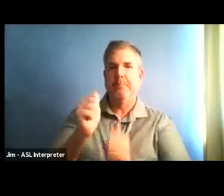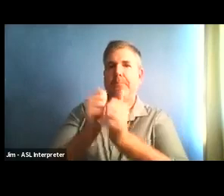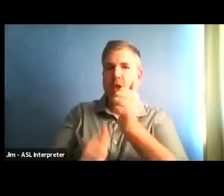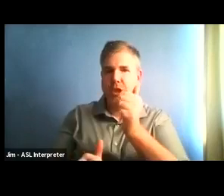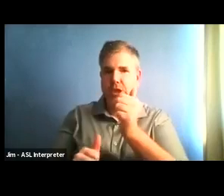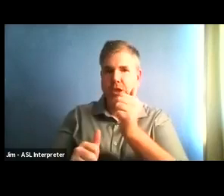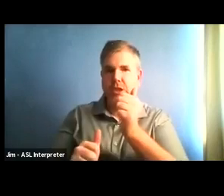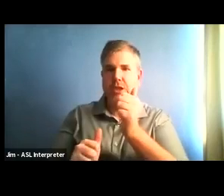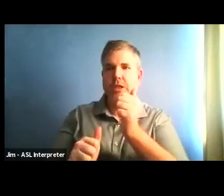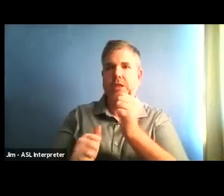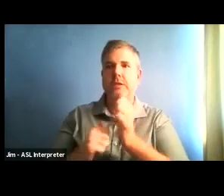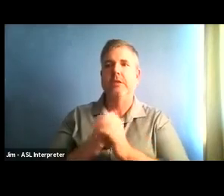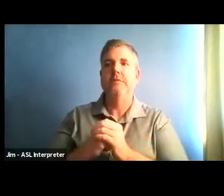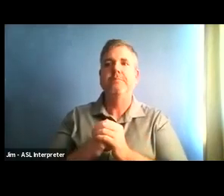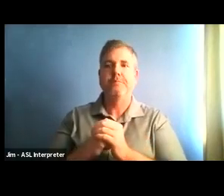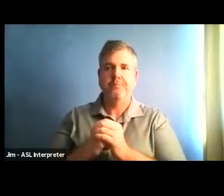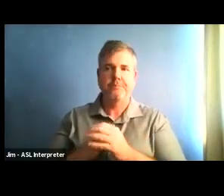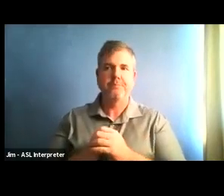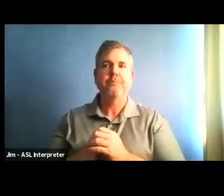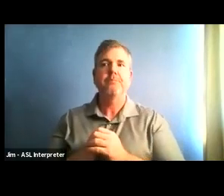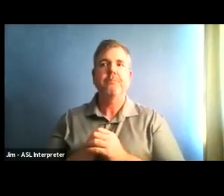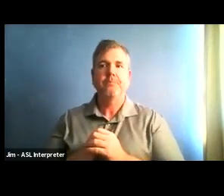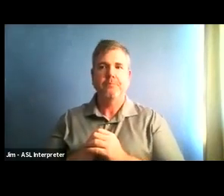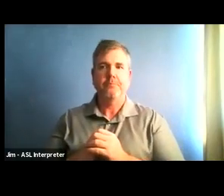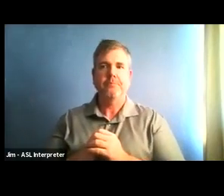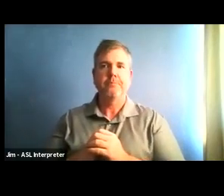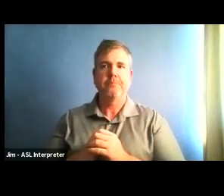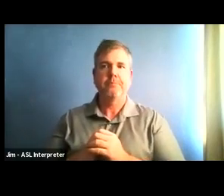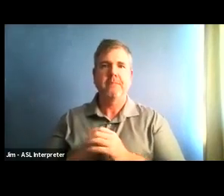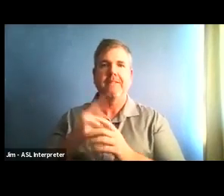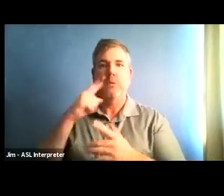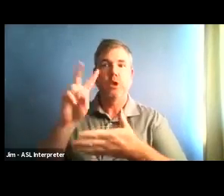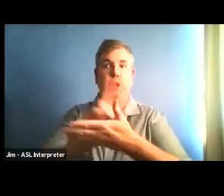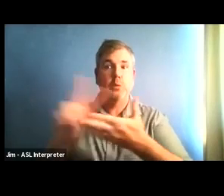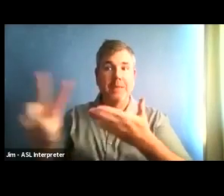order to move into the less restrictive tier, which is the red tier.